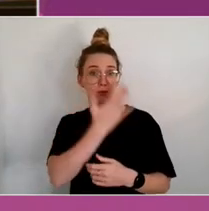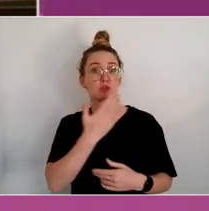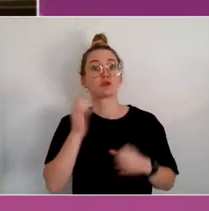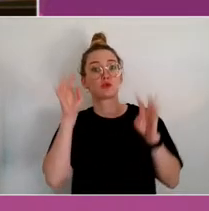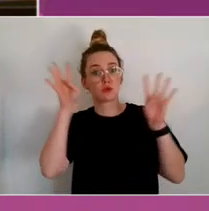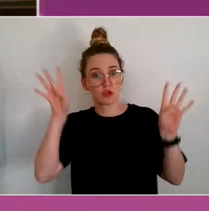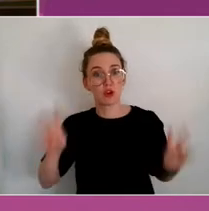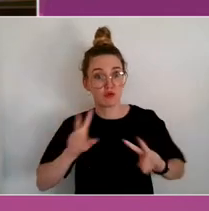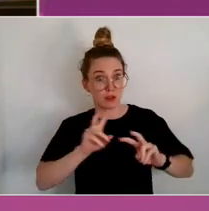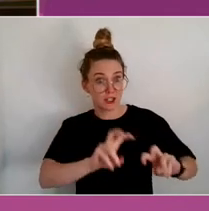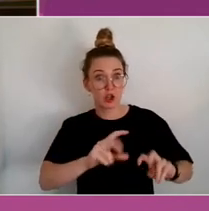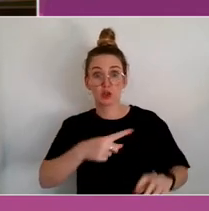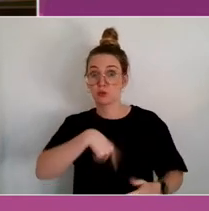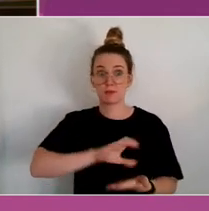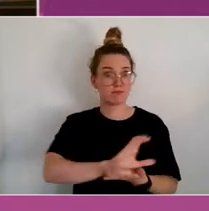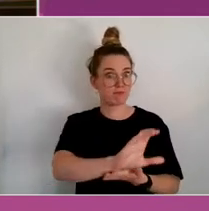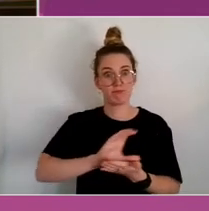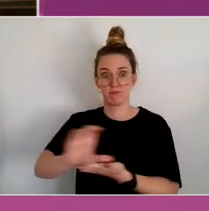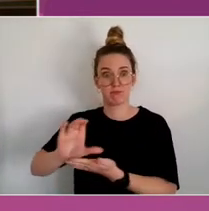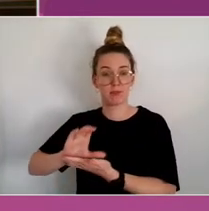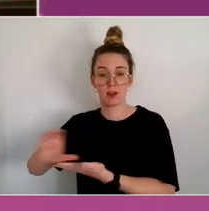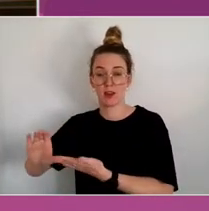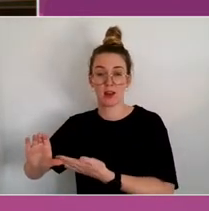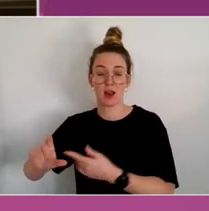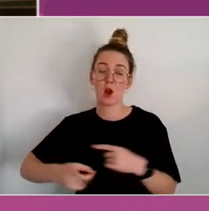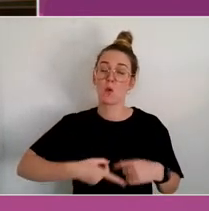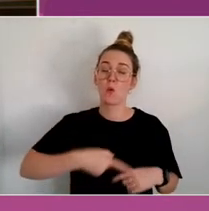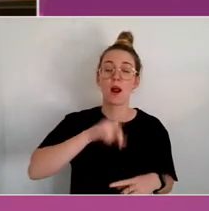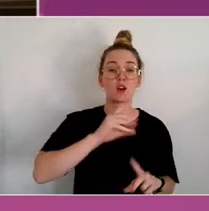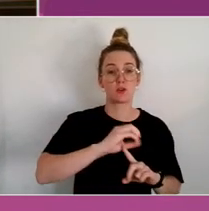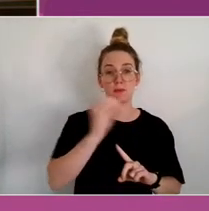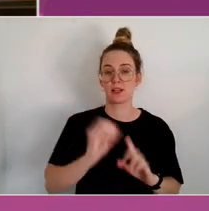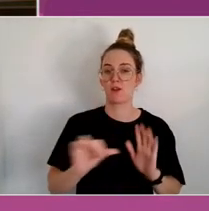100% of our money goes to Aboriginal and Torres Strait Islander researchers.